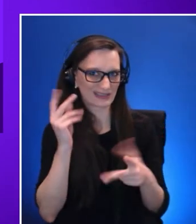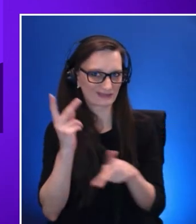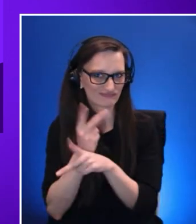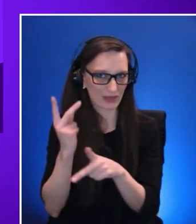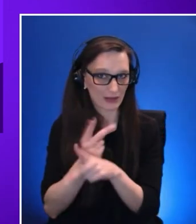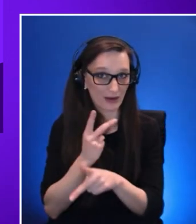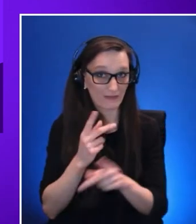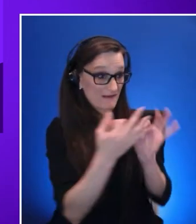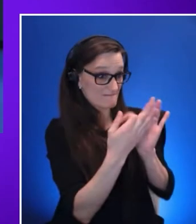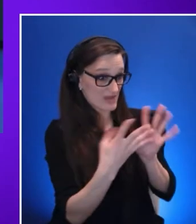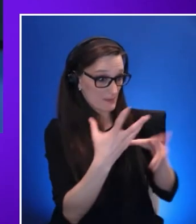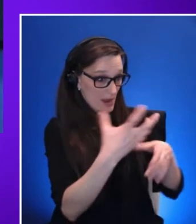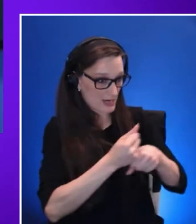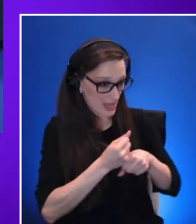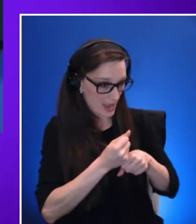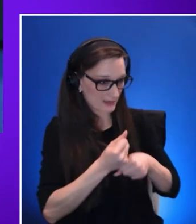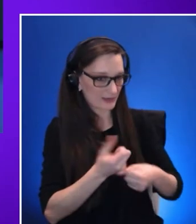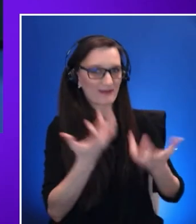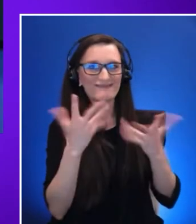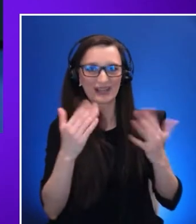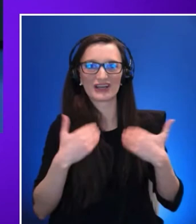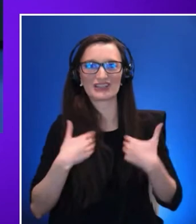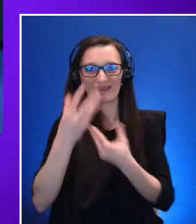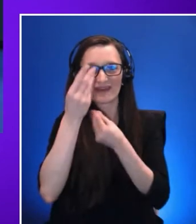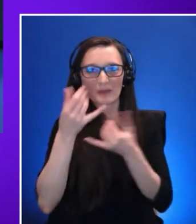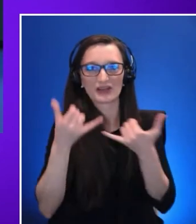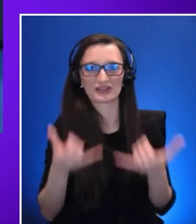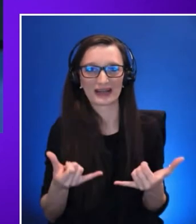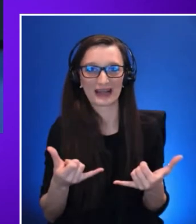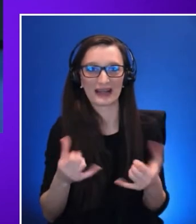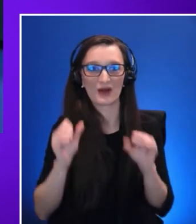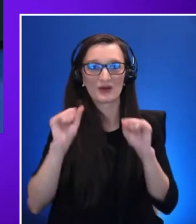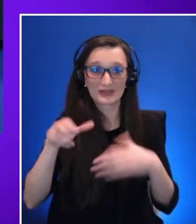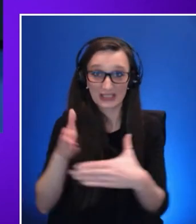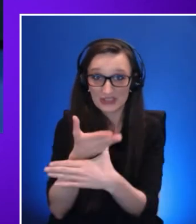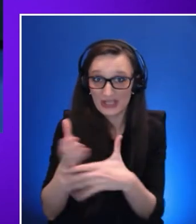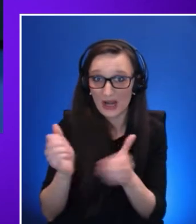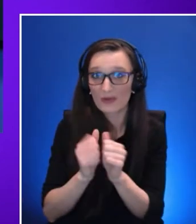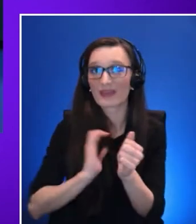which we can share with ecosystem partners and vendors to incorporate it